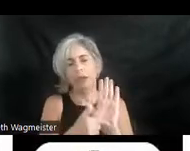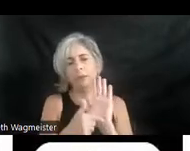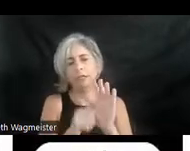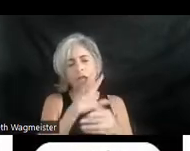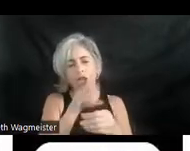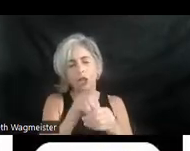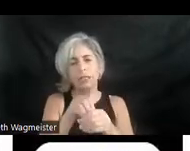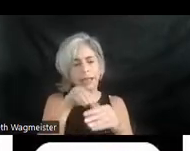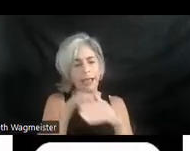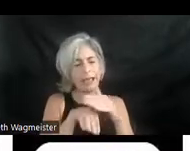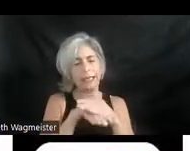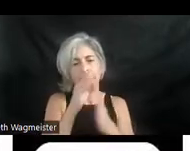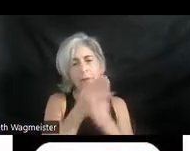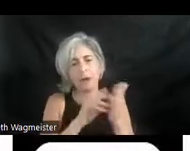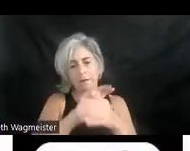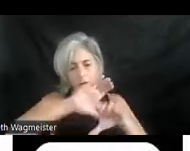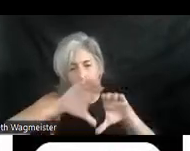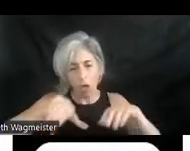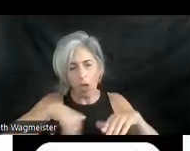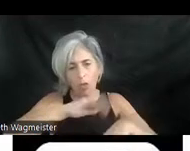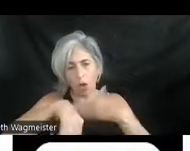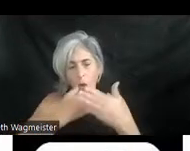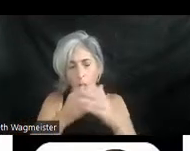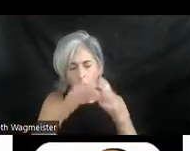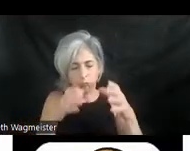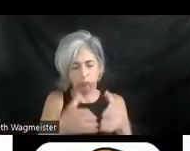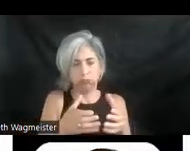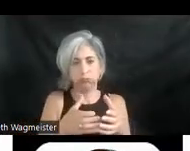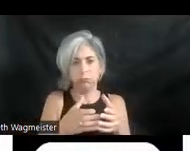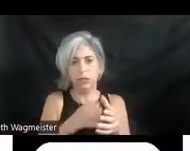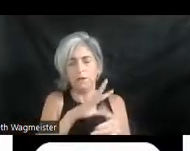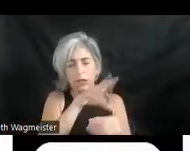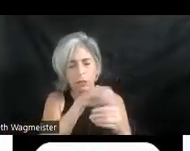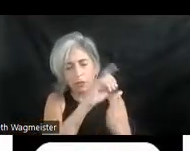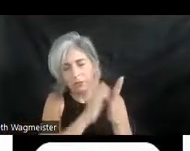access as part of the whole. Following these tenets of exclusive design. Members